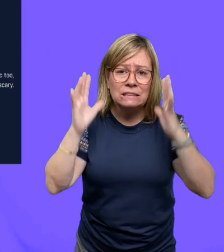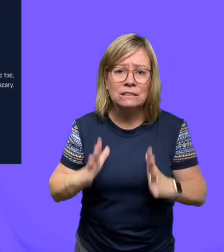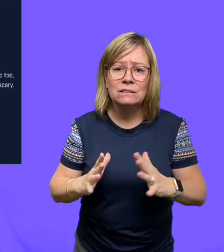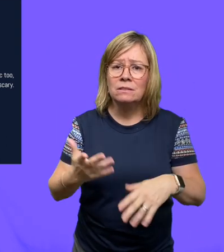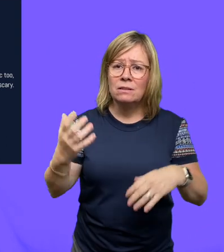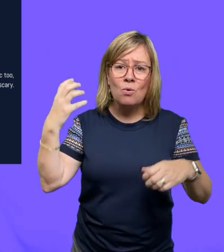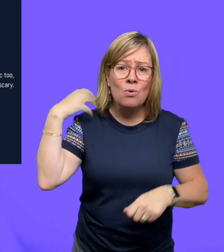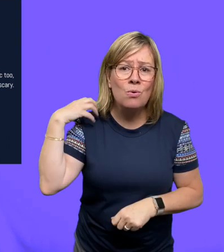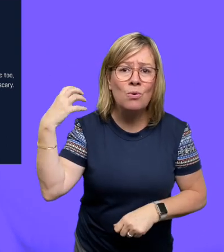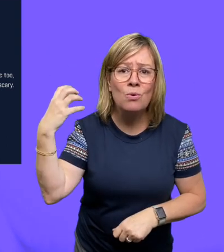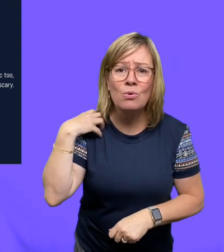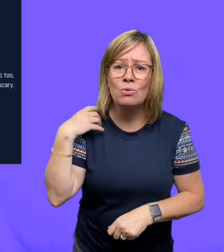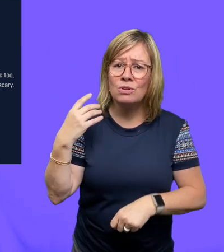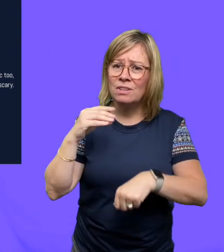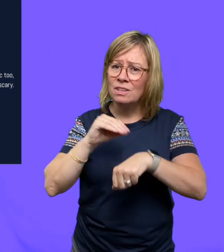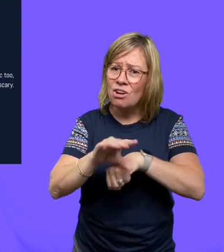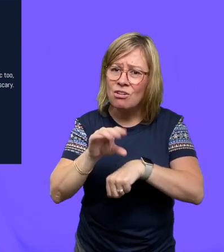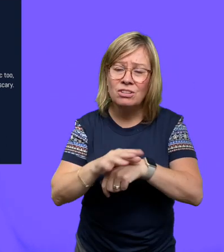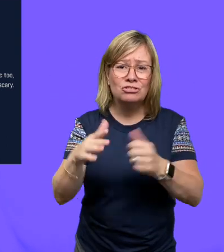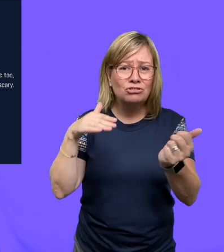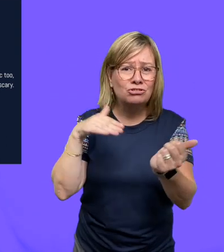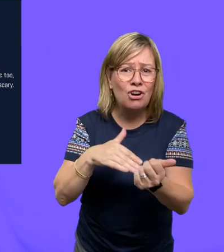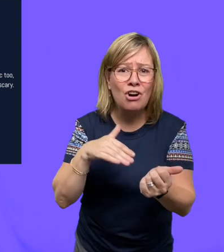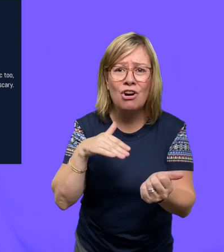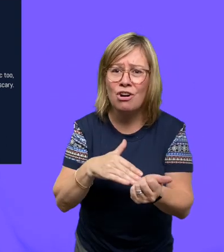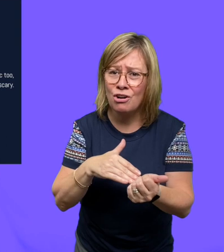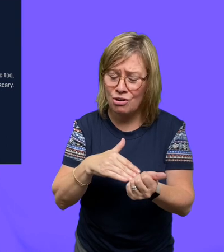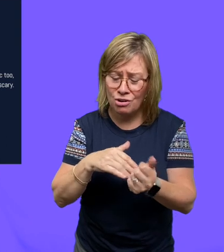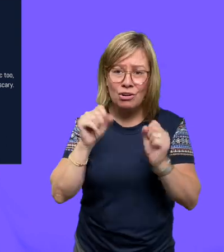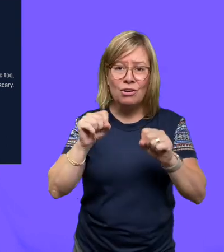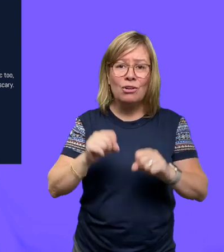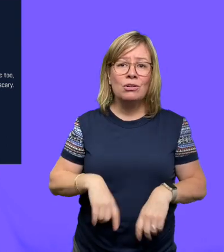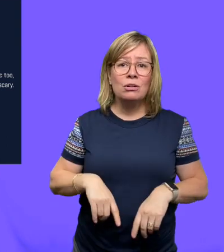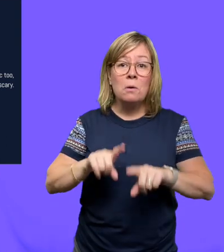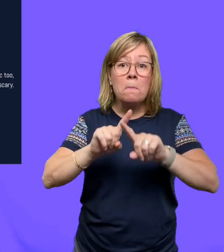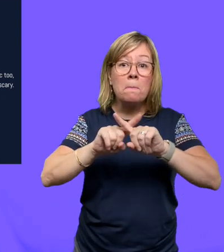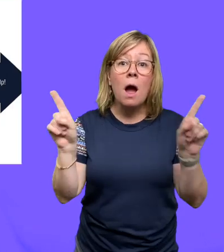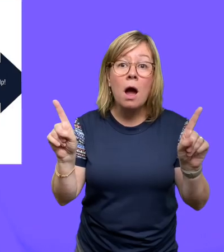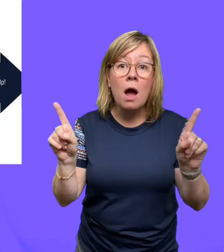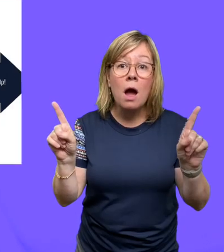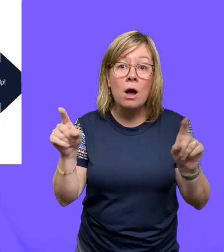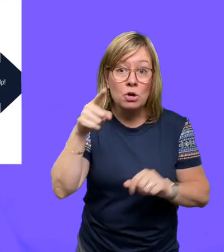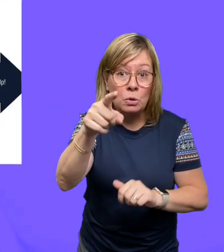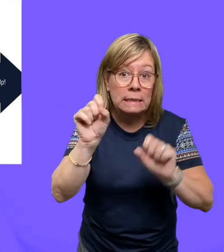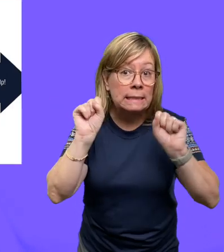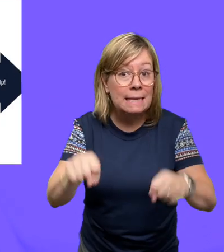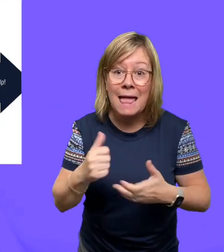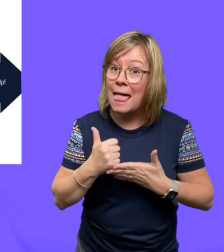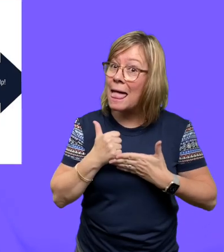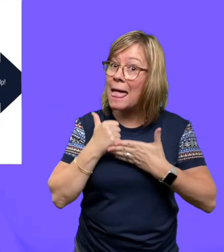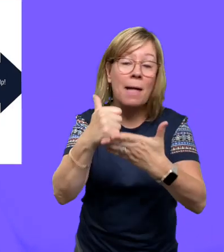parents, teachers, coaches, counselors, doctors. But you know what you can do to help?